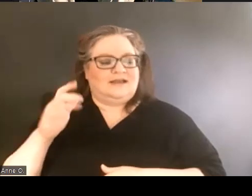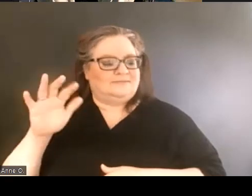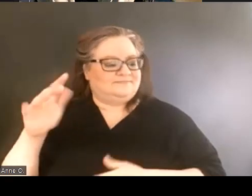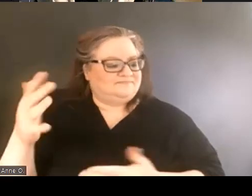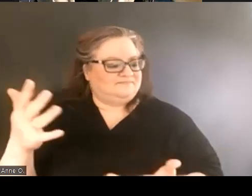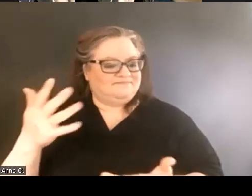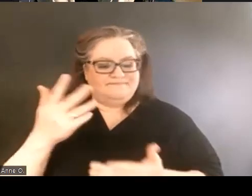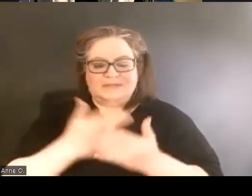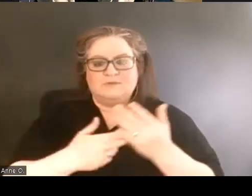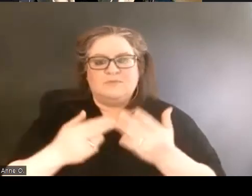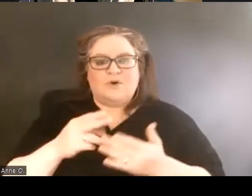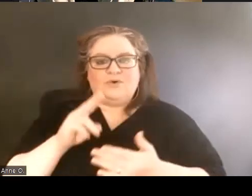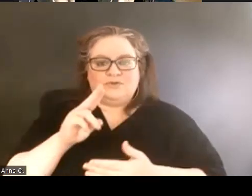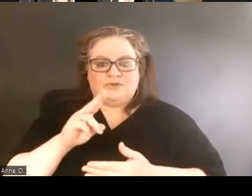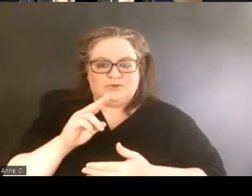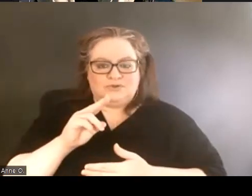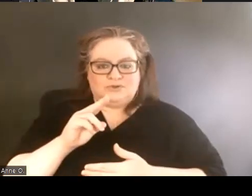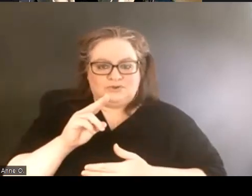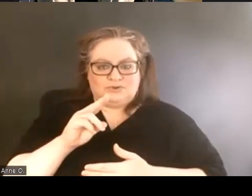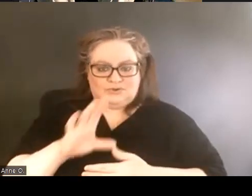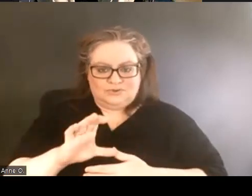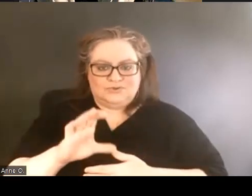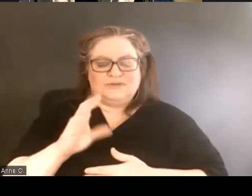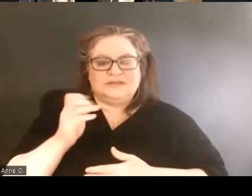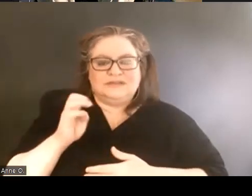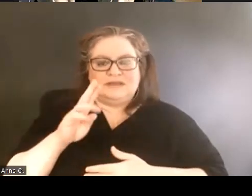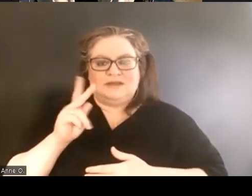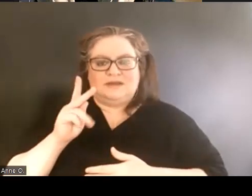both UC Berkeley, Cal, and also Berkeley.